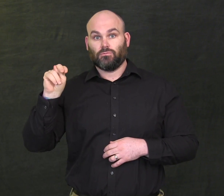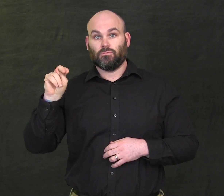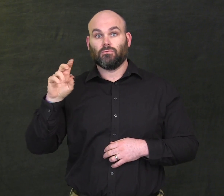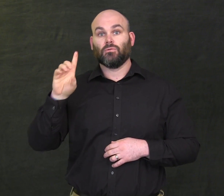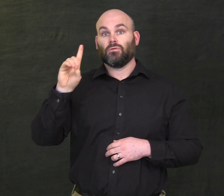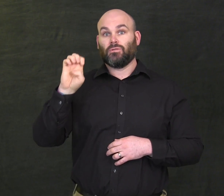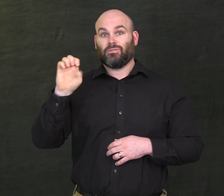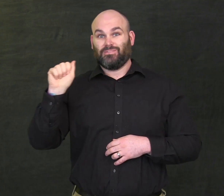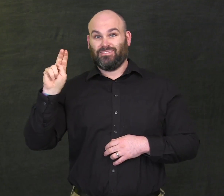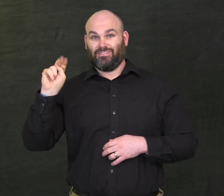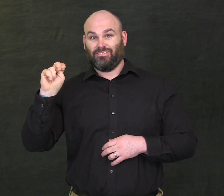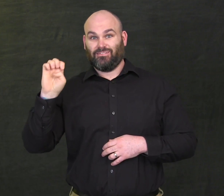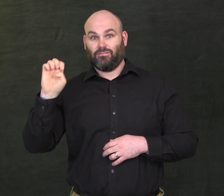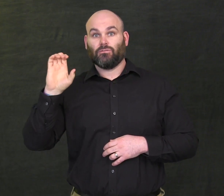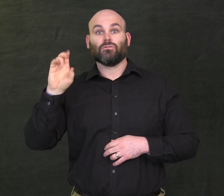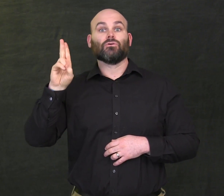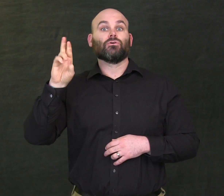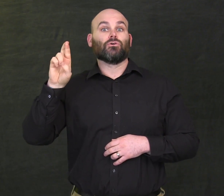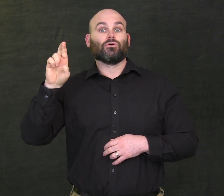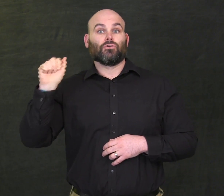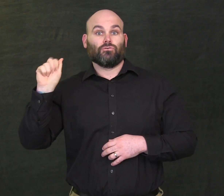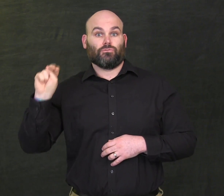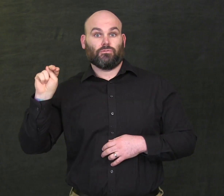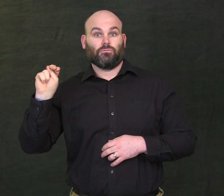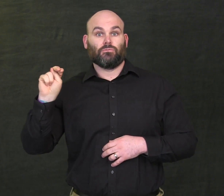Deanne Curran,